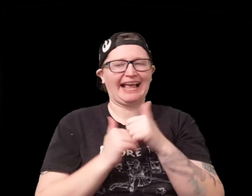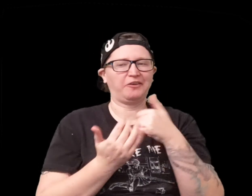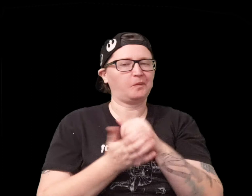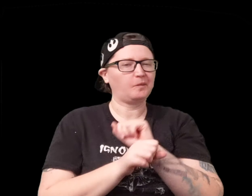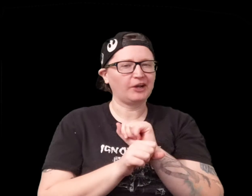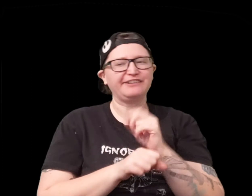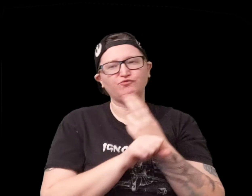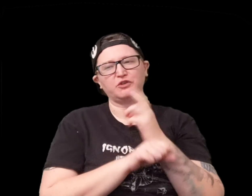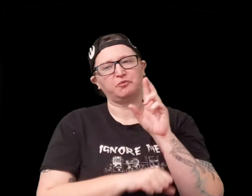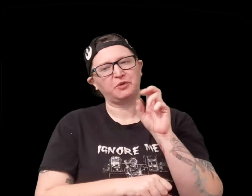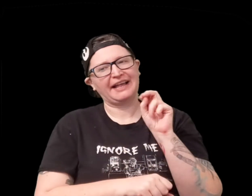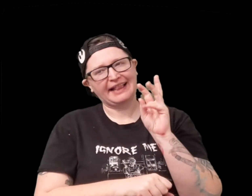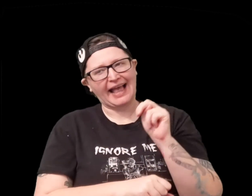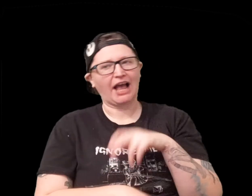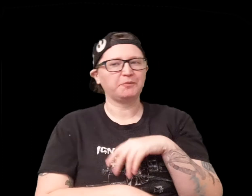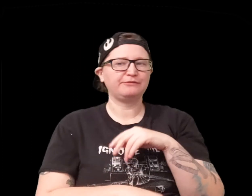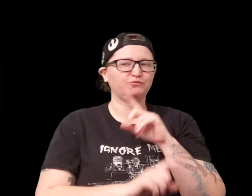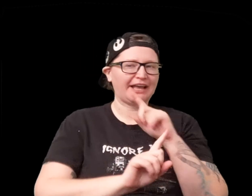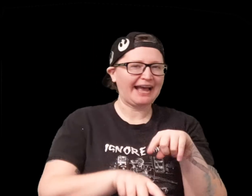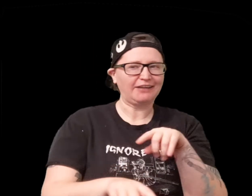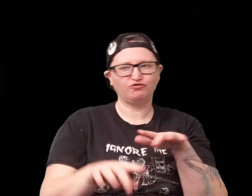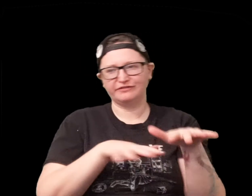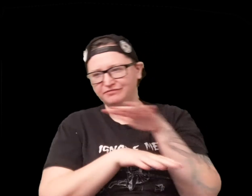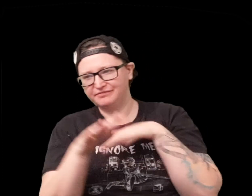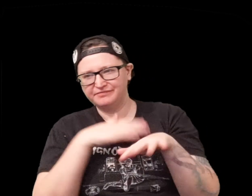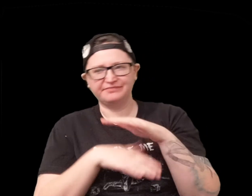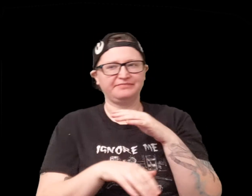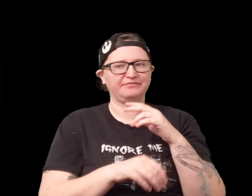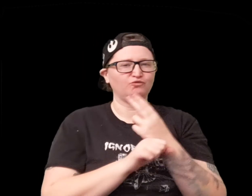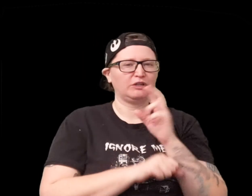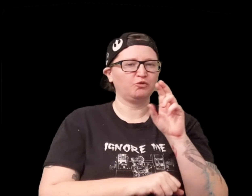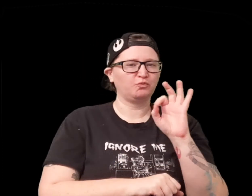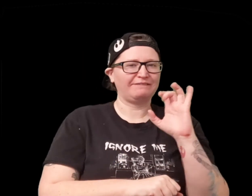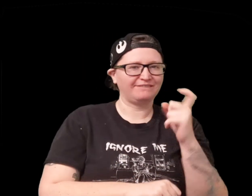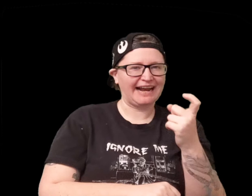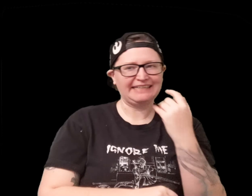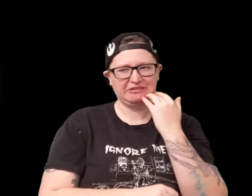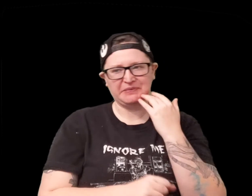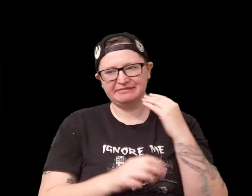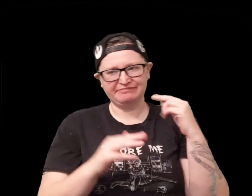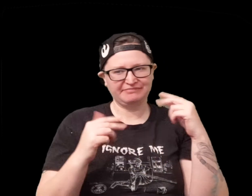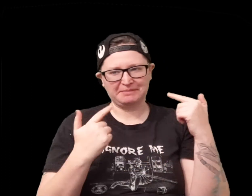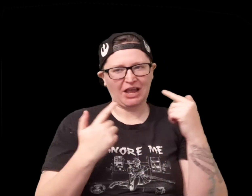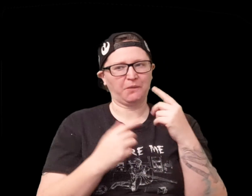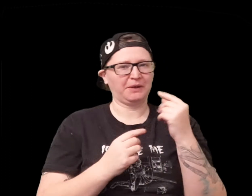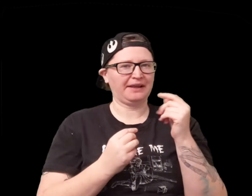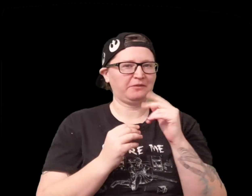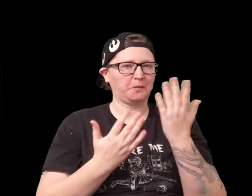so it was really nice to see how that worked they used a renown reaction used a reflex